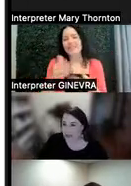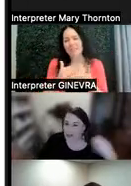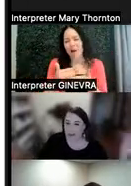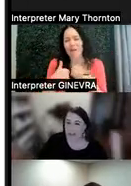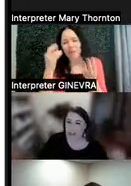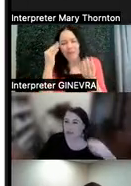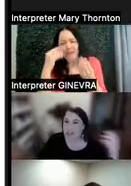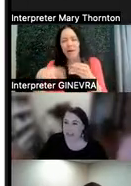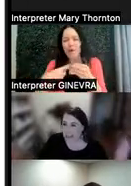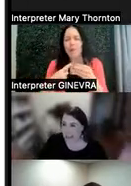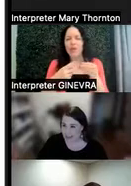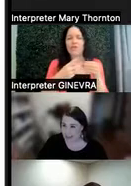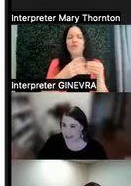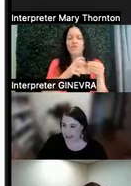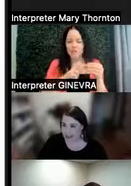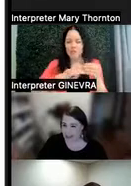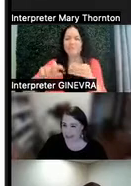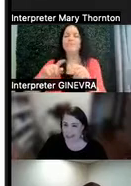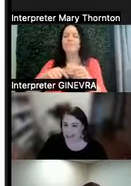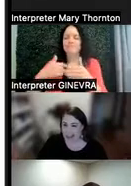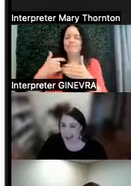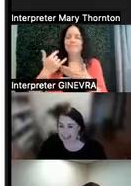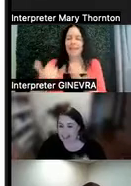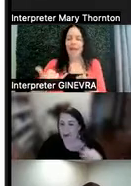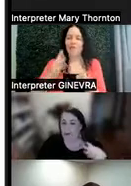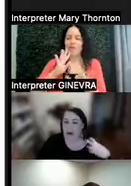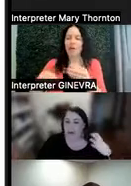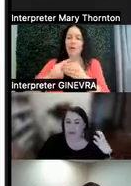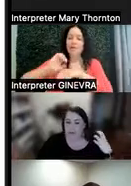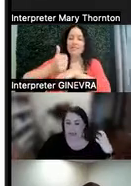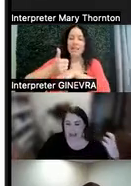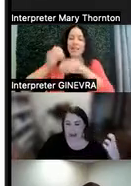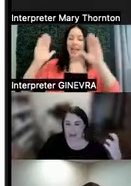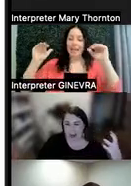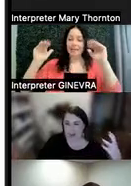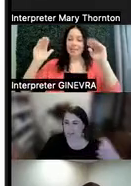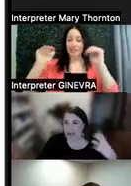move into setting expectations. And so when we think about making